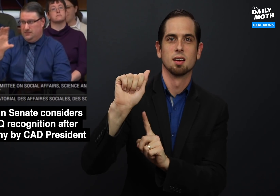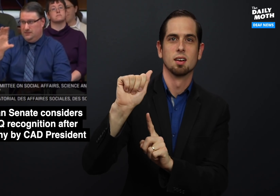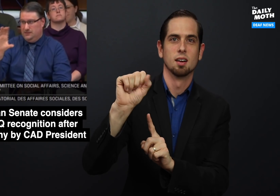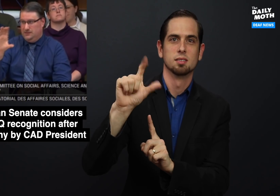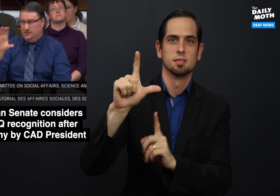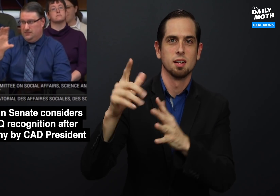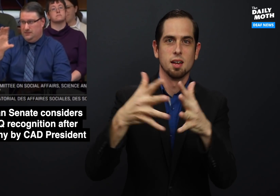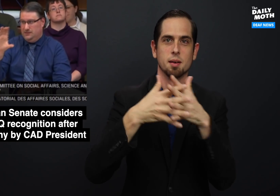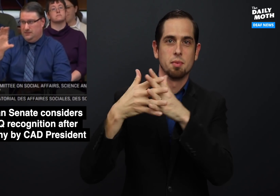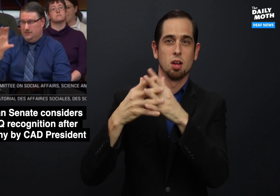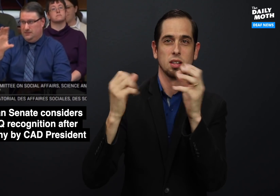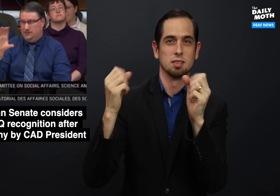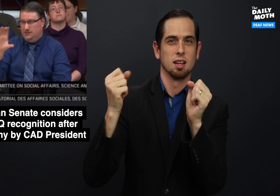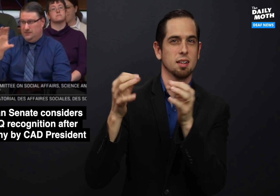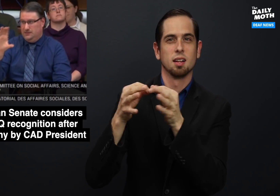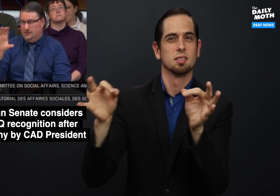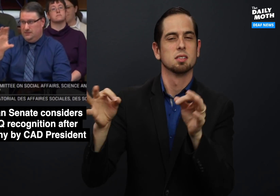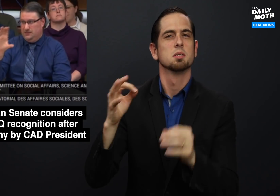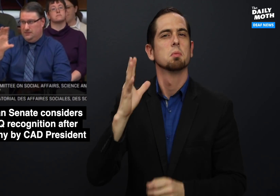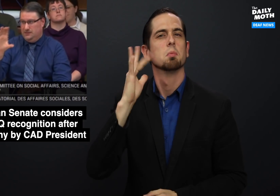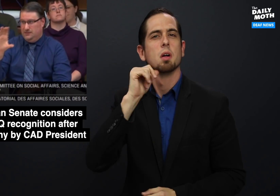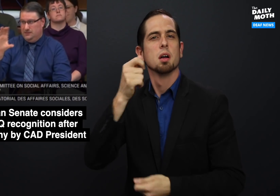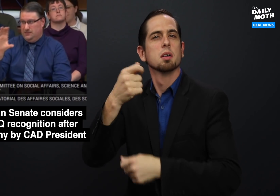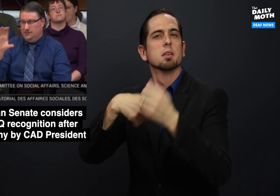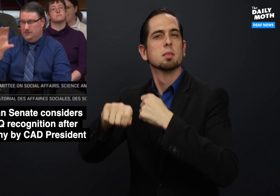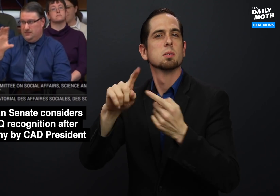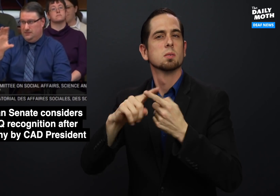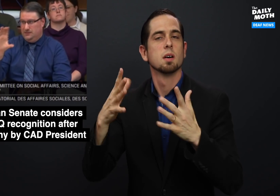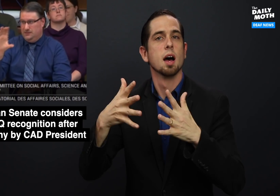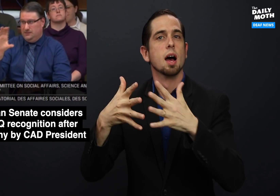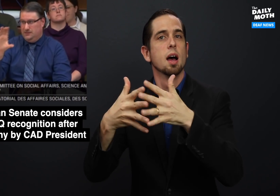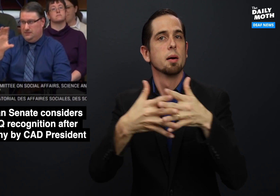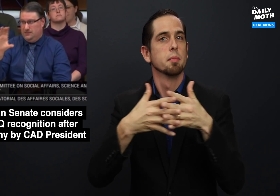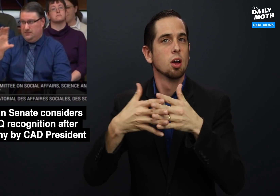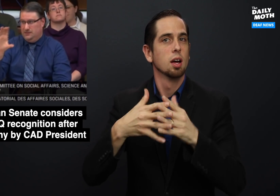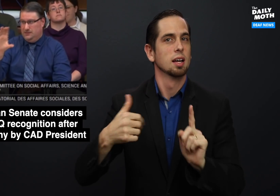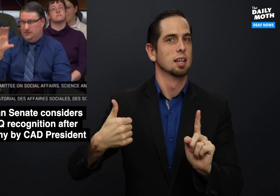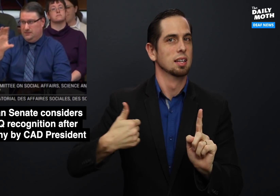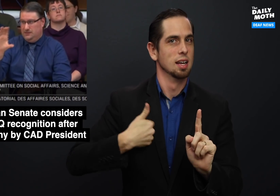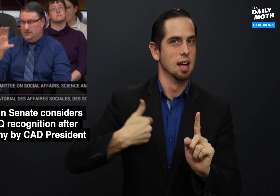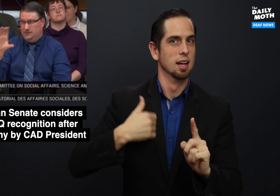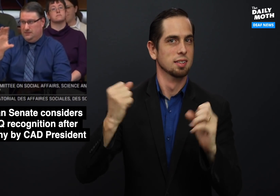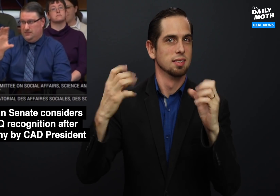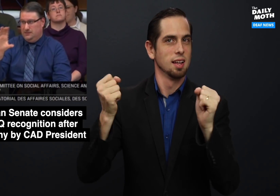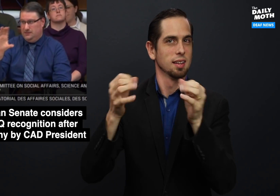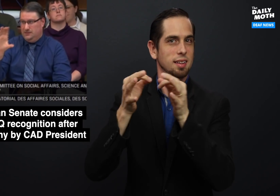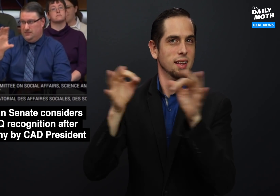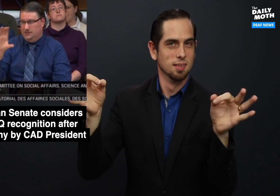instead of "American Sign Language," they change it to "American Canadian Sign Language."